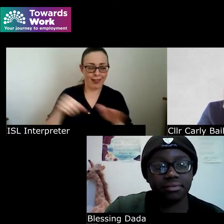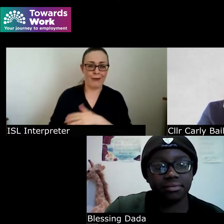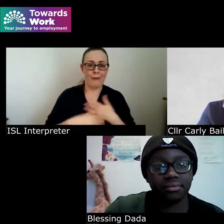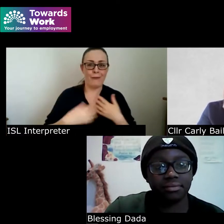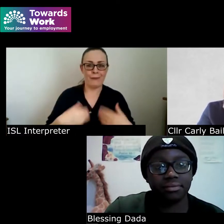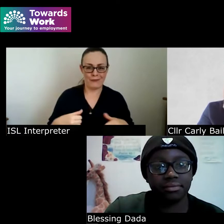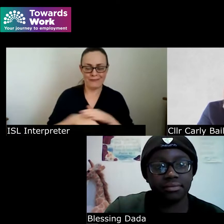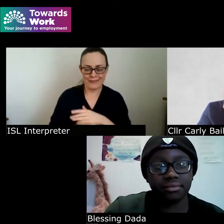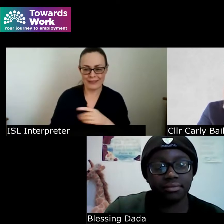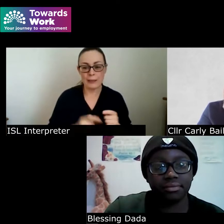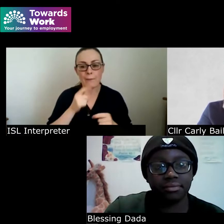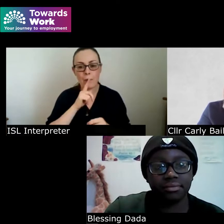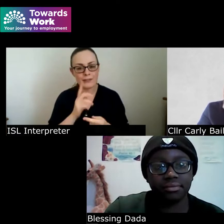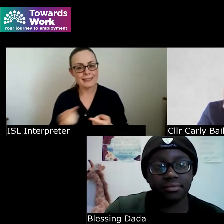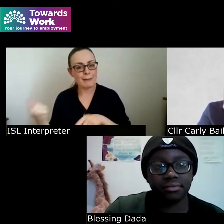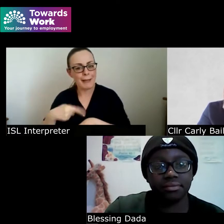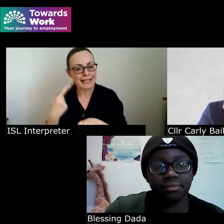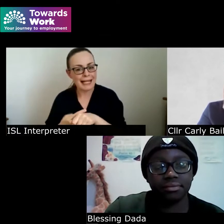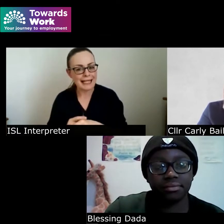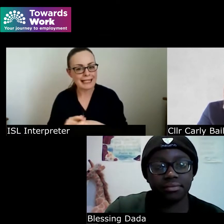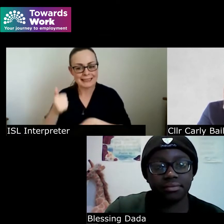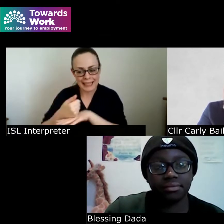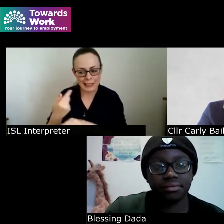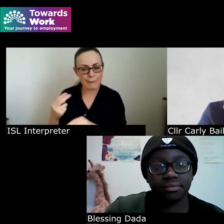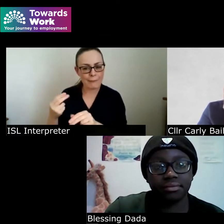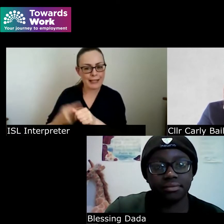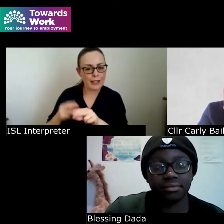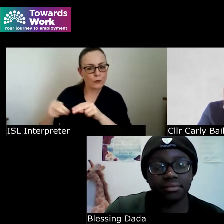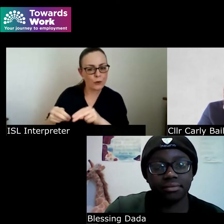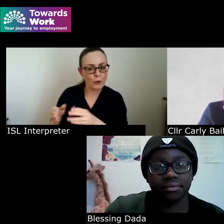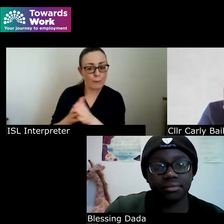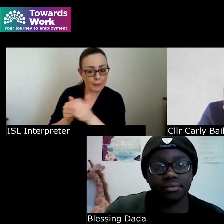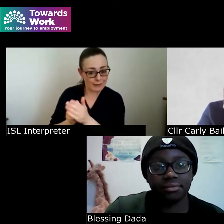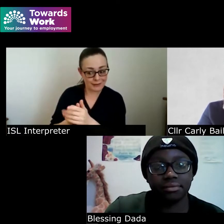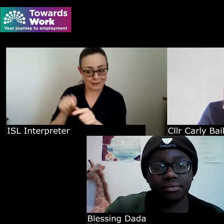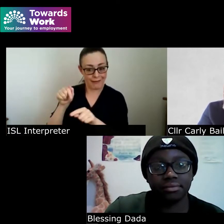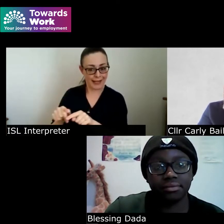able to come back up and get another one going and looks to me like you're absolutely flying high